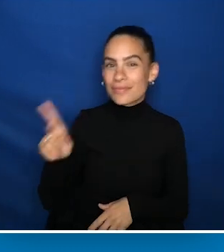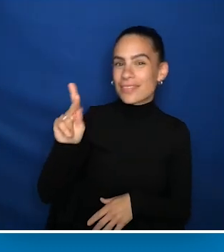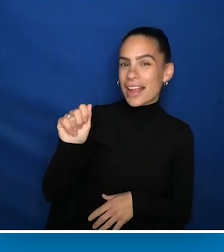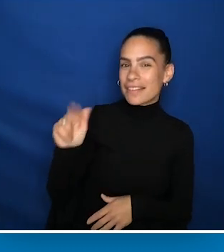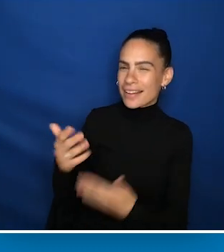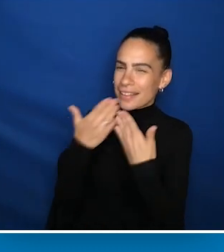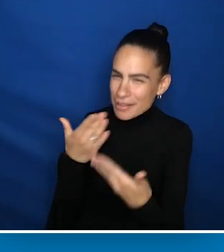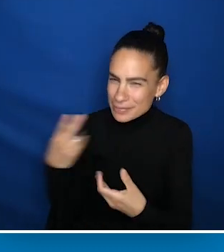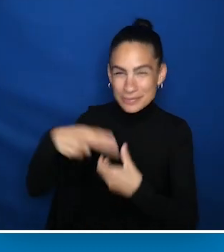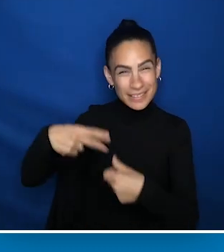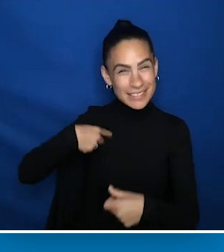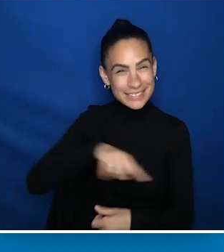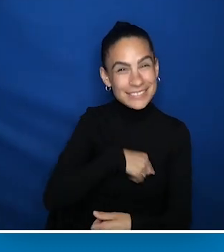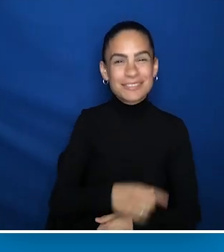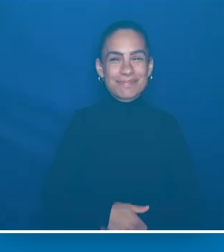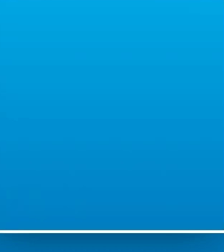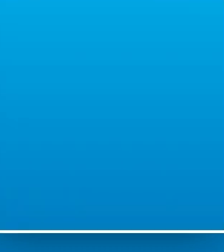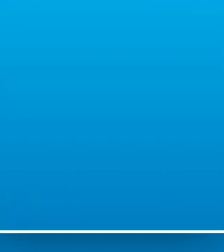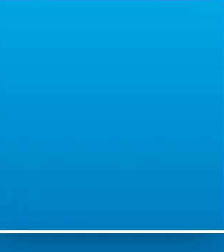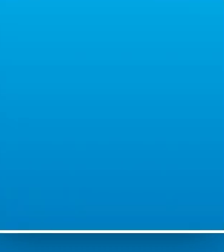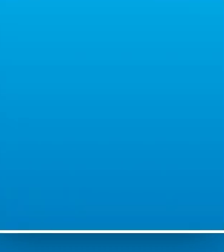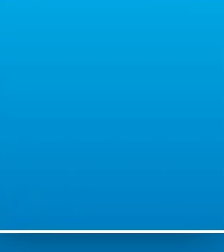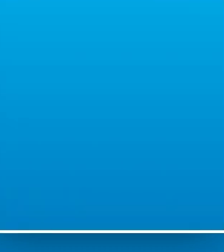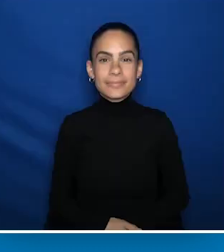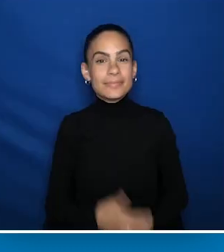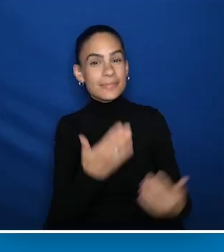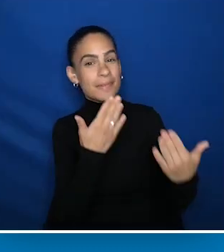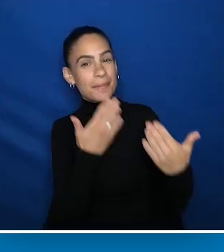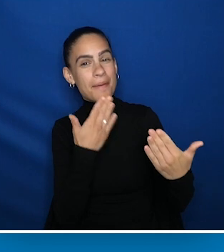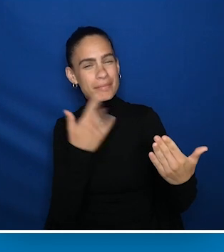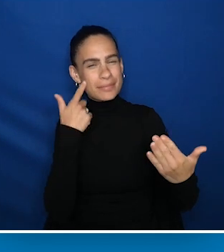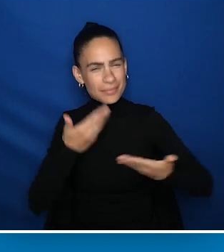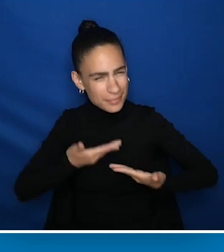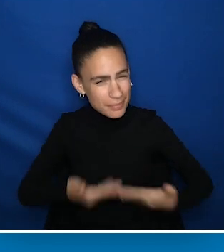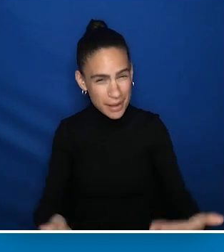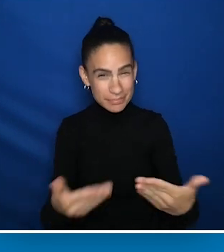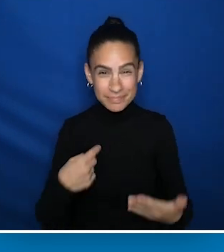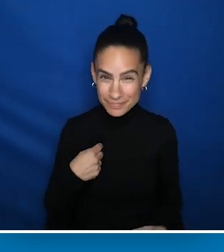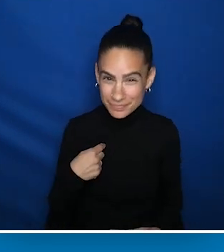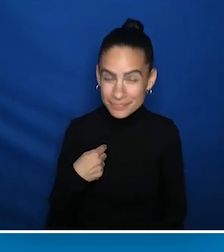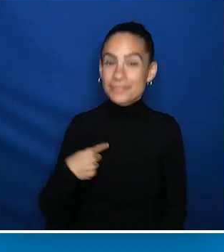Kara, thank you for joining us. Thank you, Andrés, for that warm welcome.